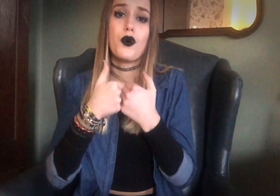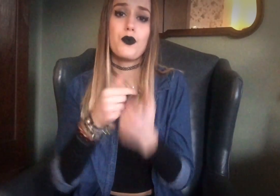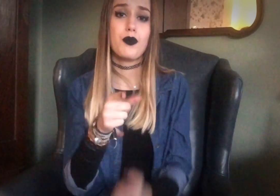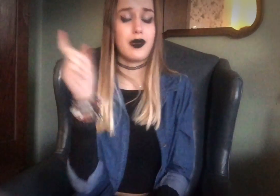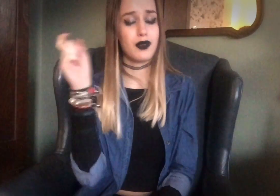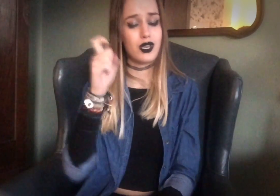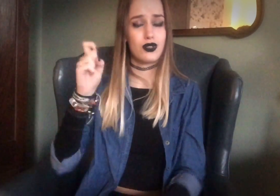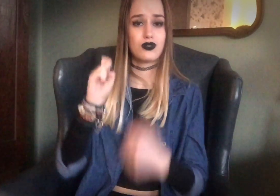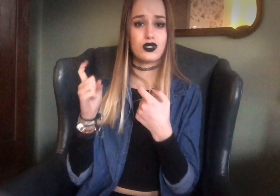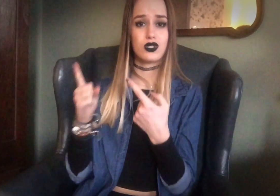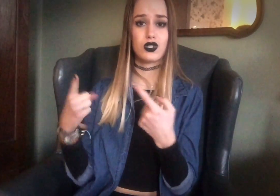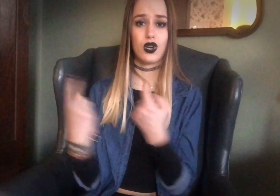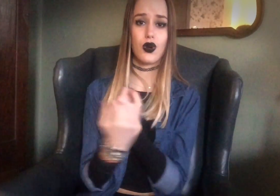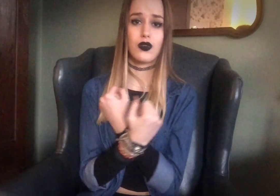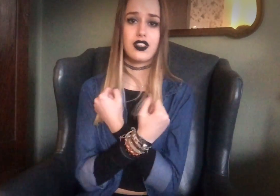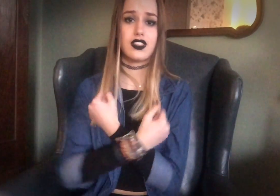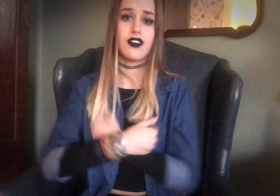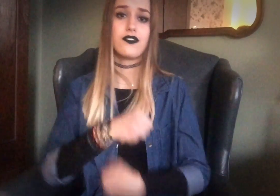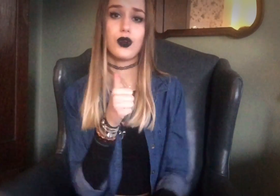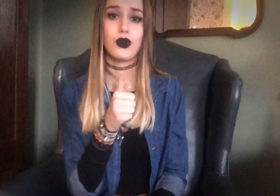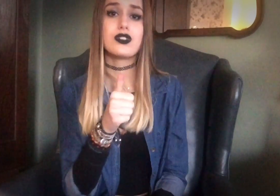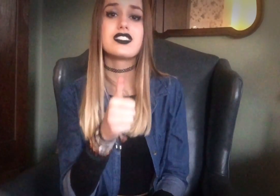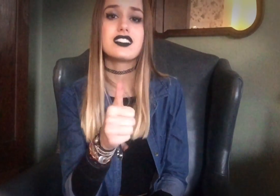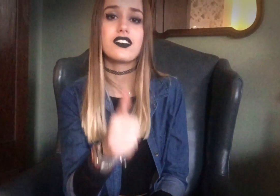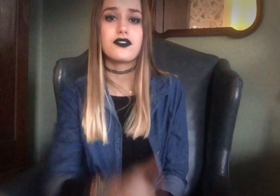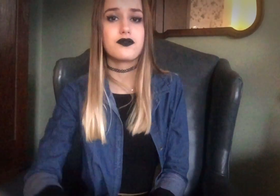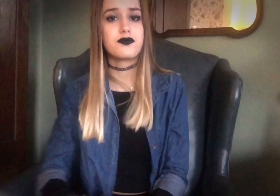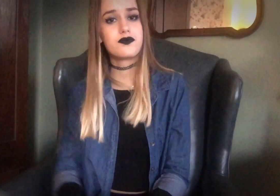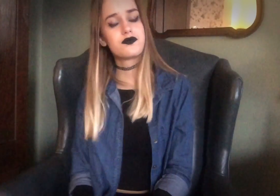Oh, baby, you should go and love yourself